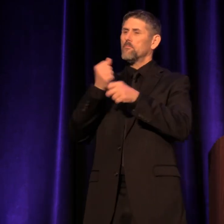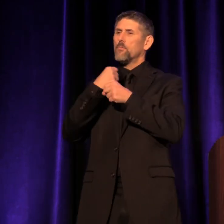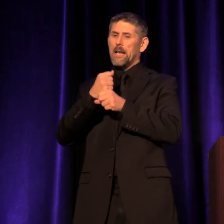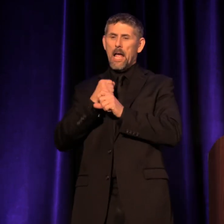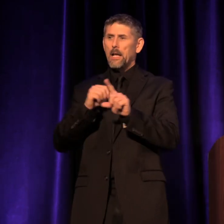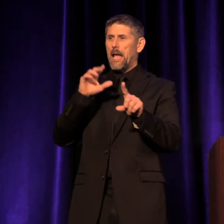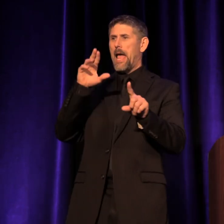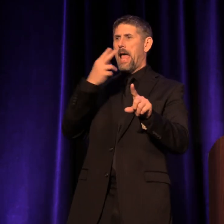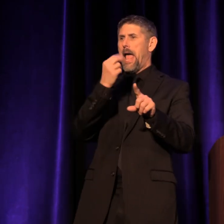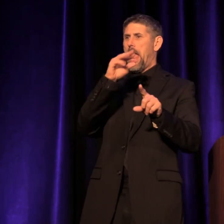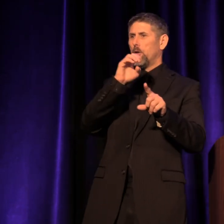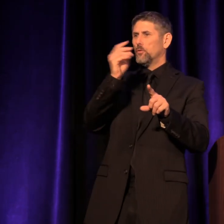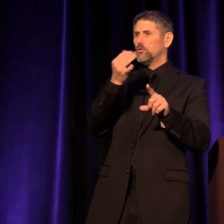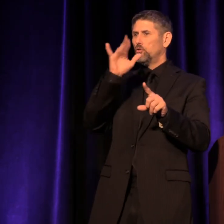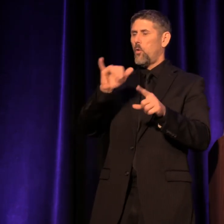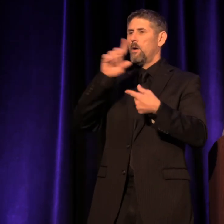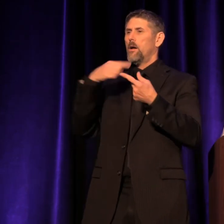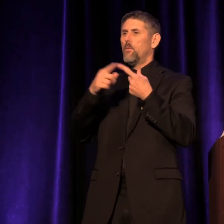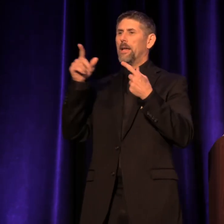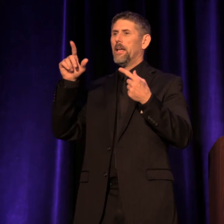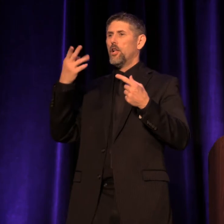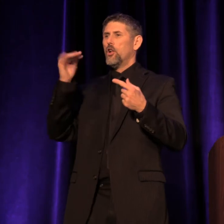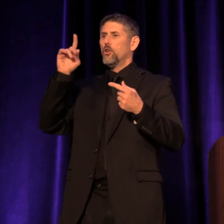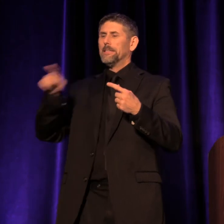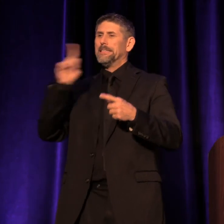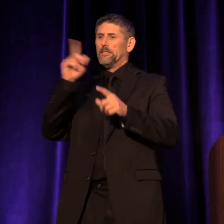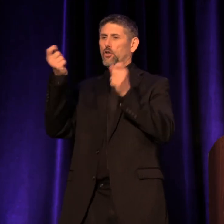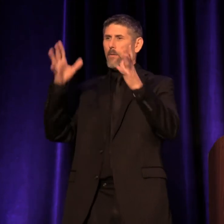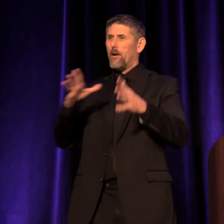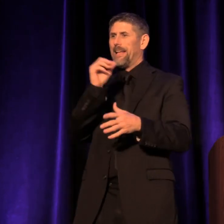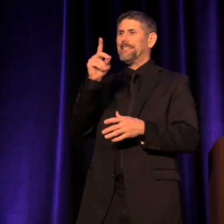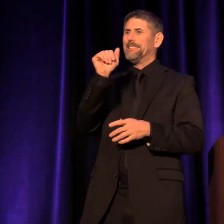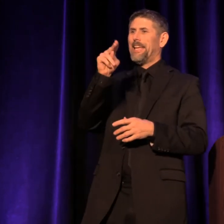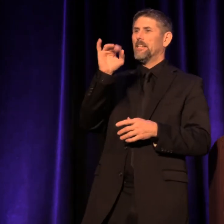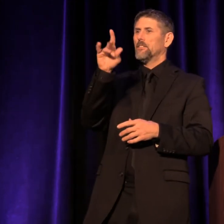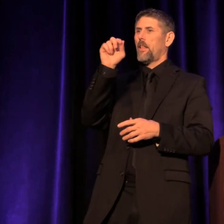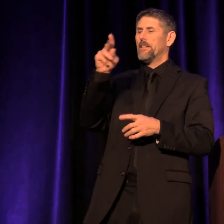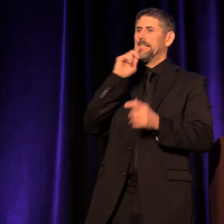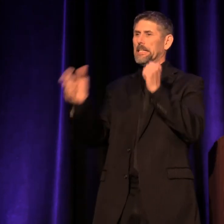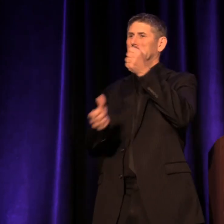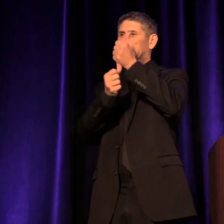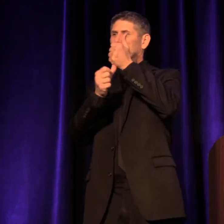when John Hirsch was the artistic director and Dan Sullivan was his associate artistic director.